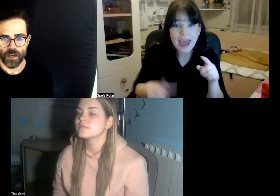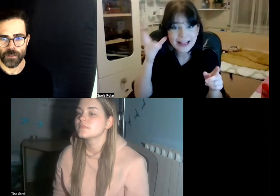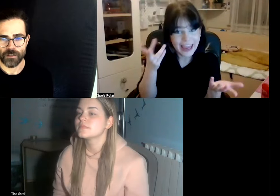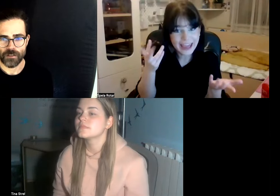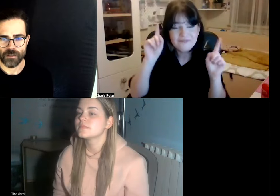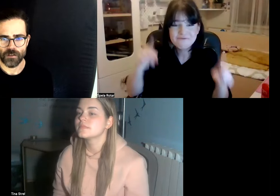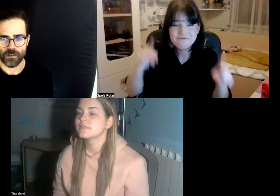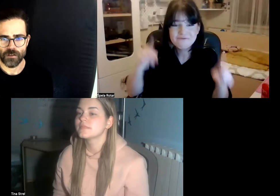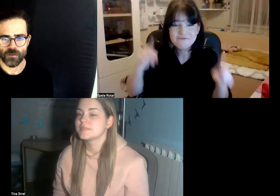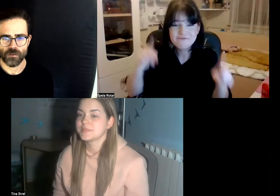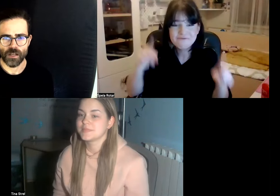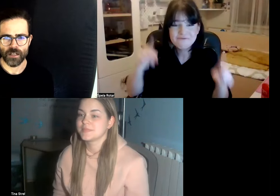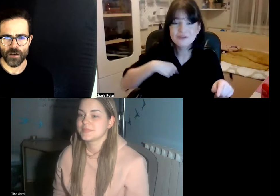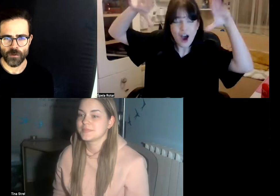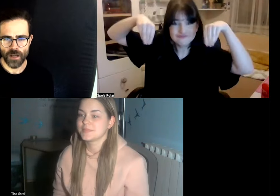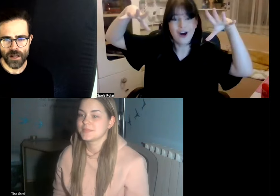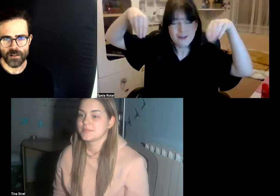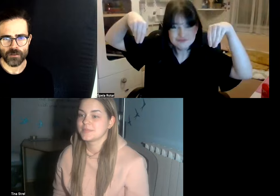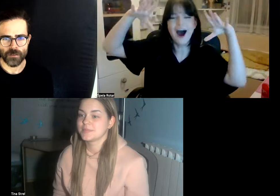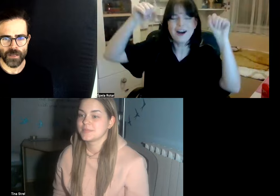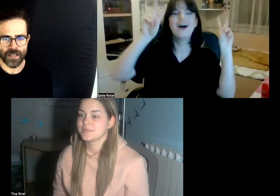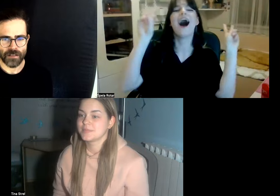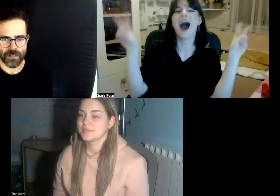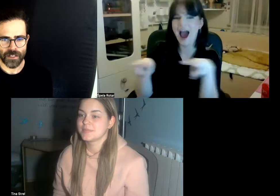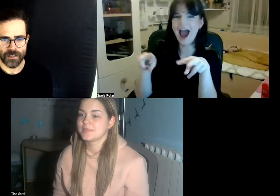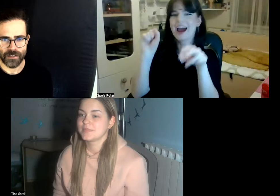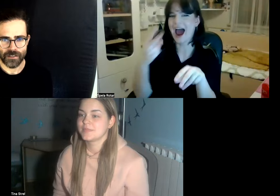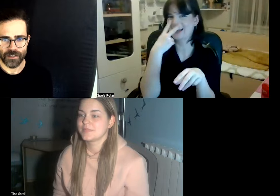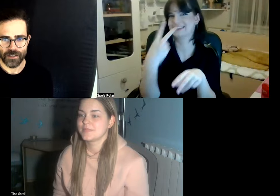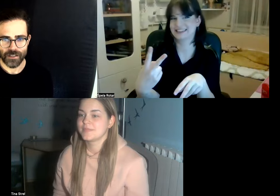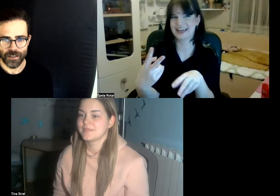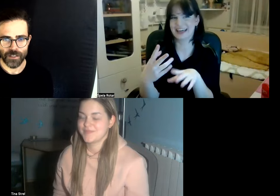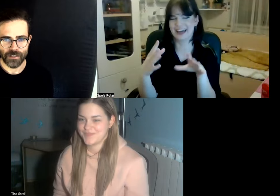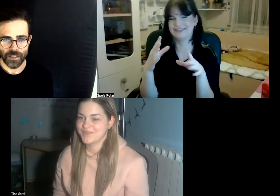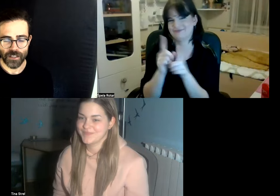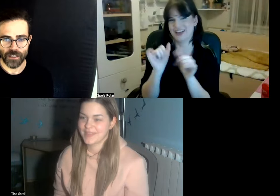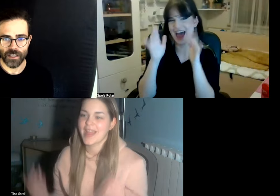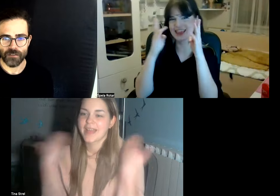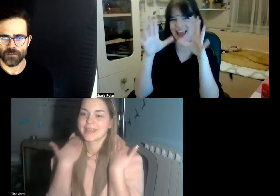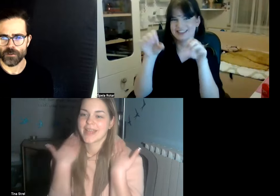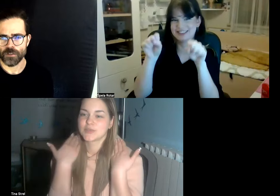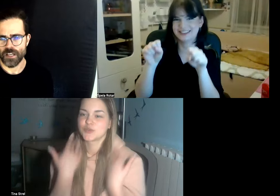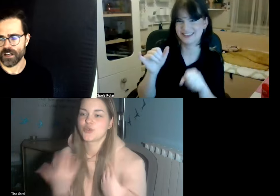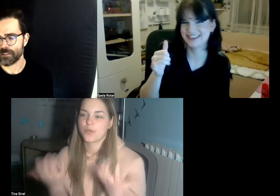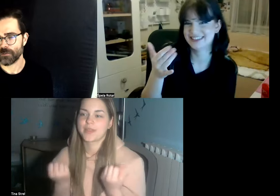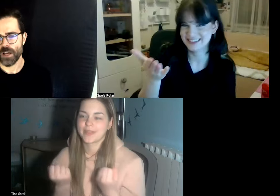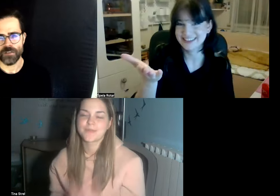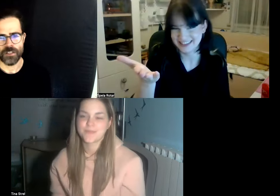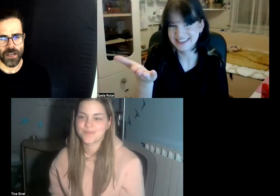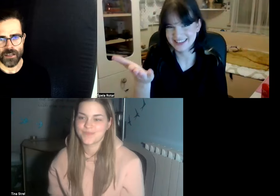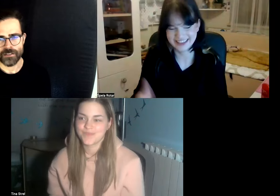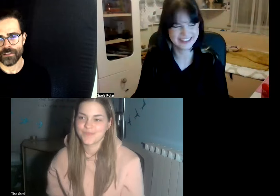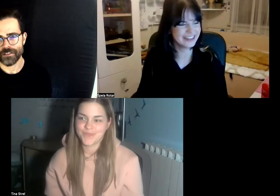I mean at a hotel or the big Gathering I mean if you start waving your hands and